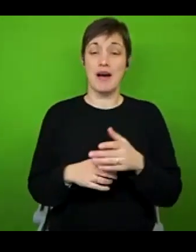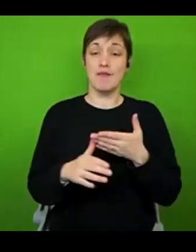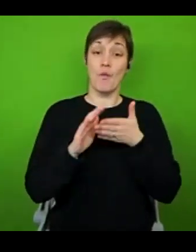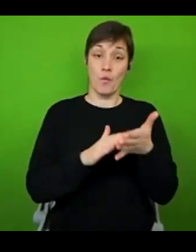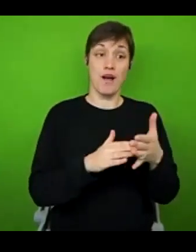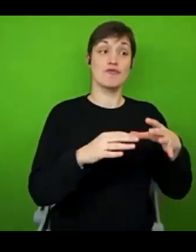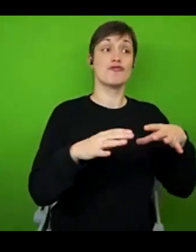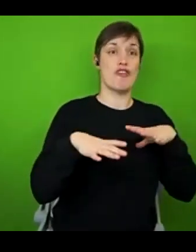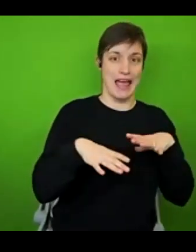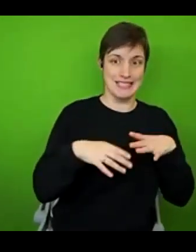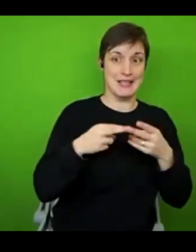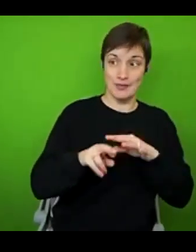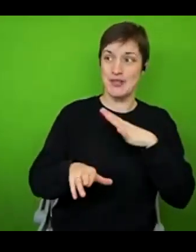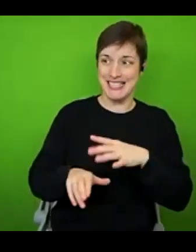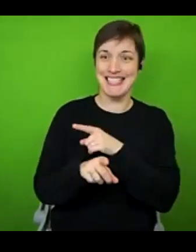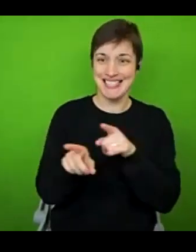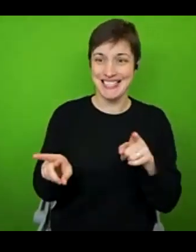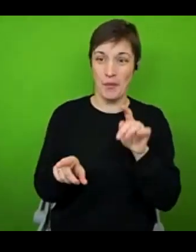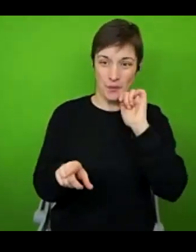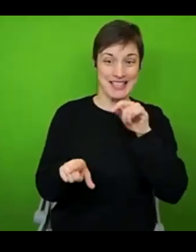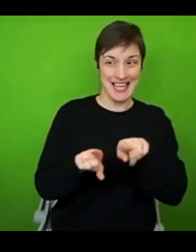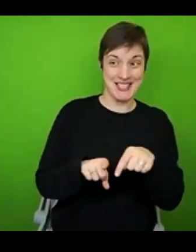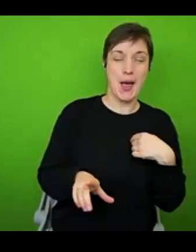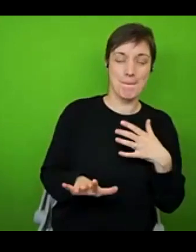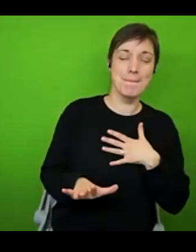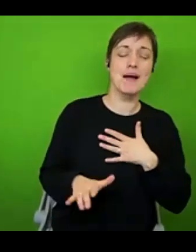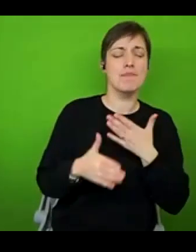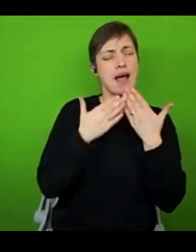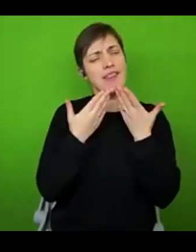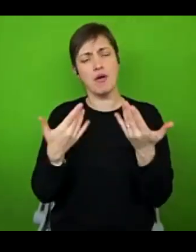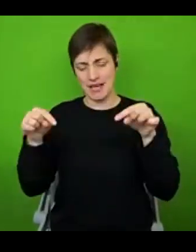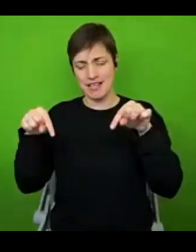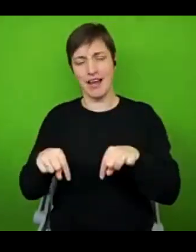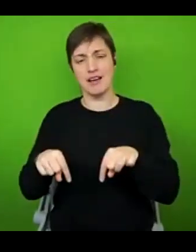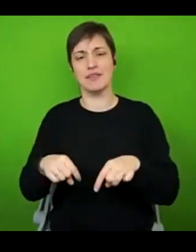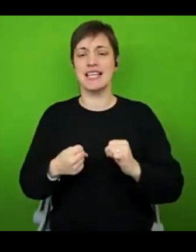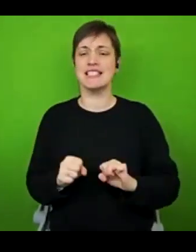down. But yeah, thank you very much for being here. I'm just going to sit quietly for a minute so people can leave